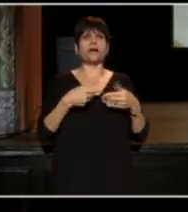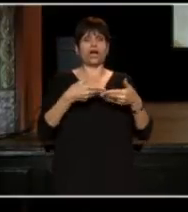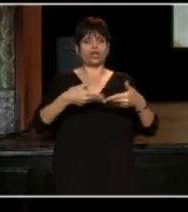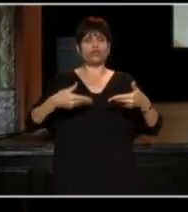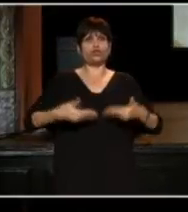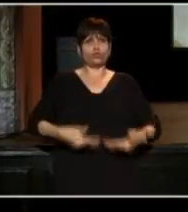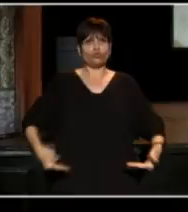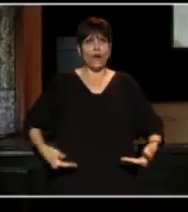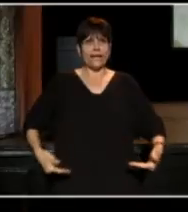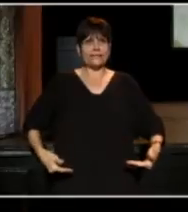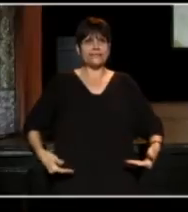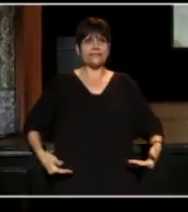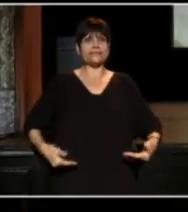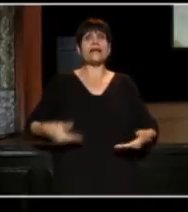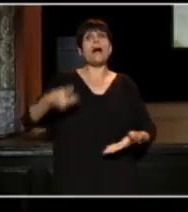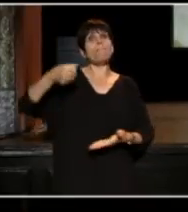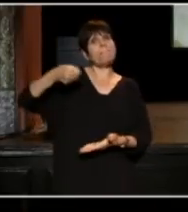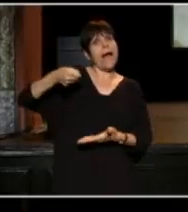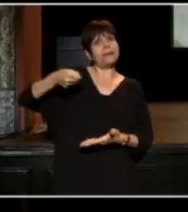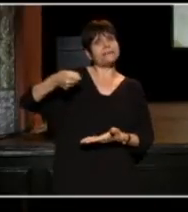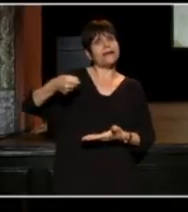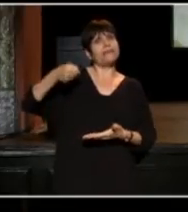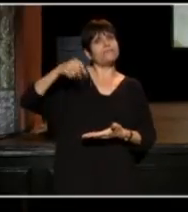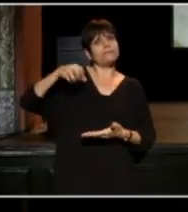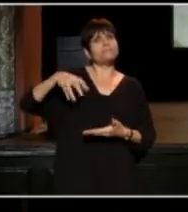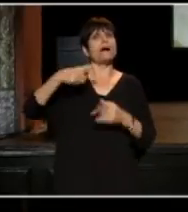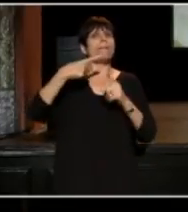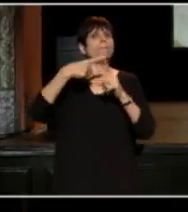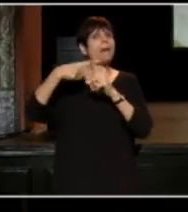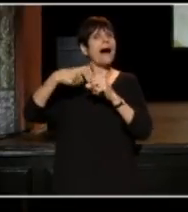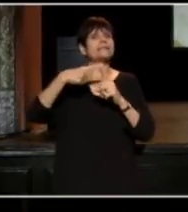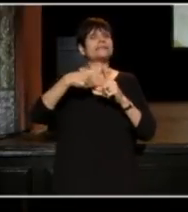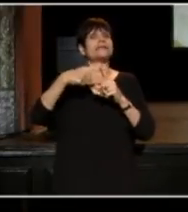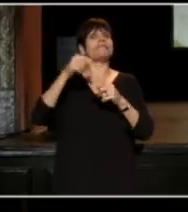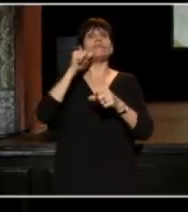a basket presumably filled with positive, affirmative thoughts